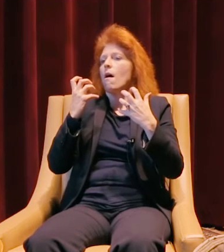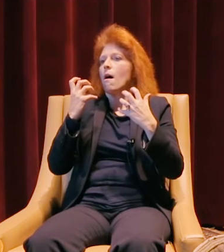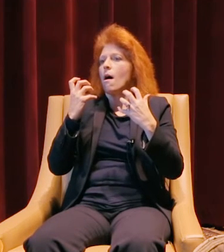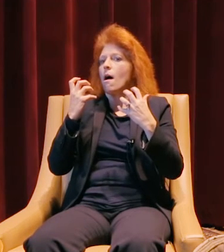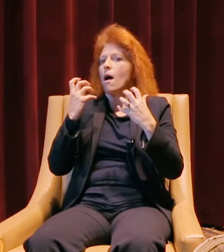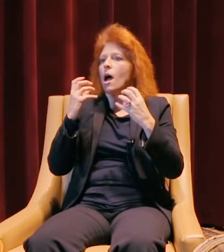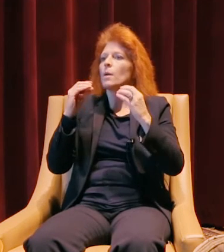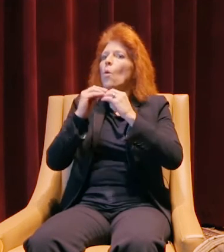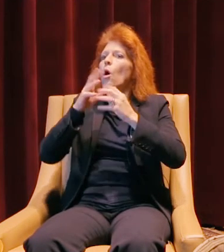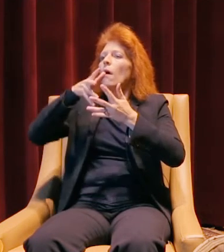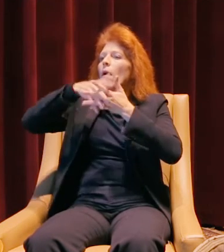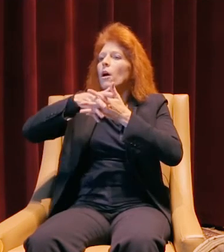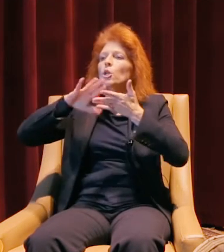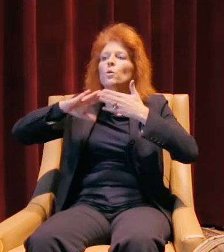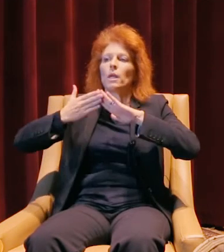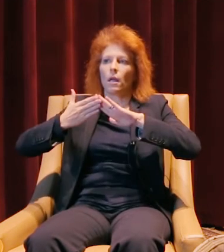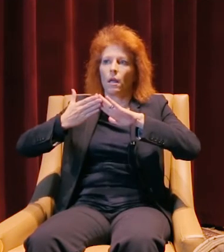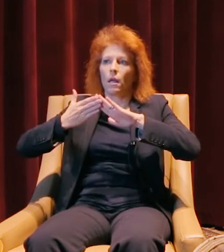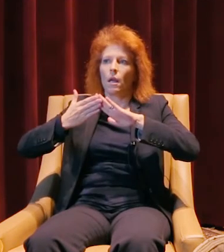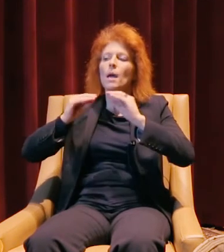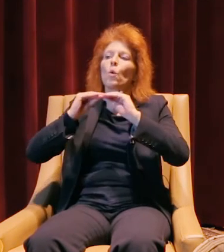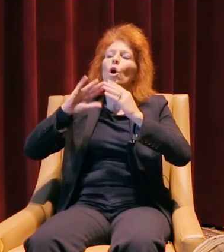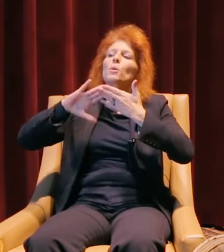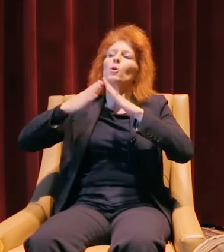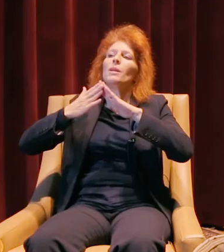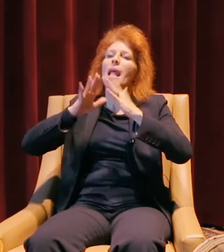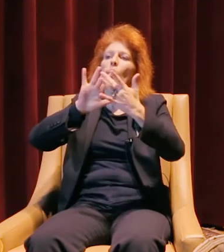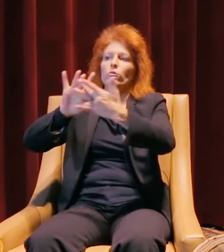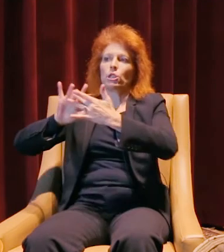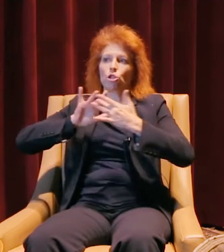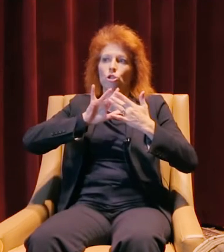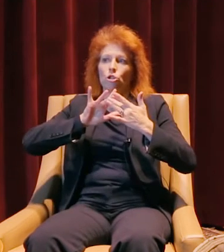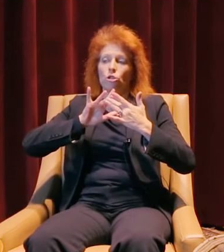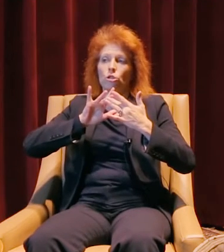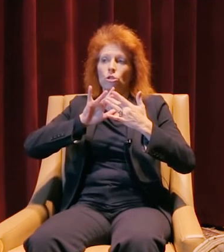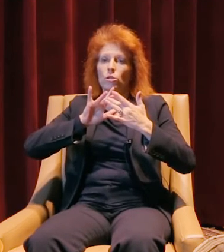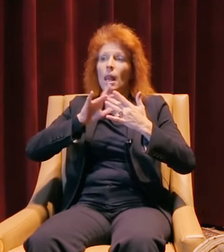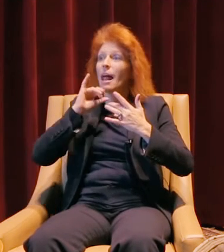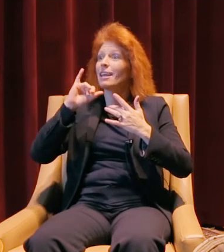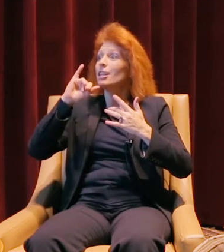with the community, and do some more community outreach. If I could take some of the Jeep events that we do,